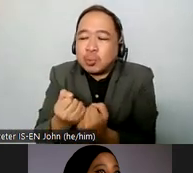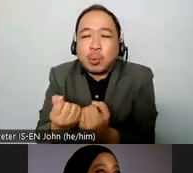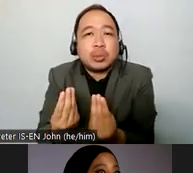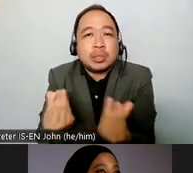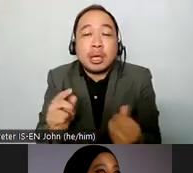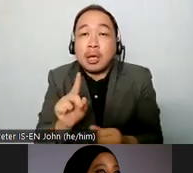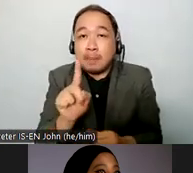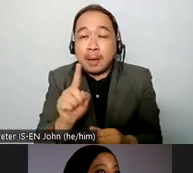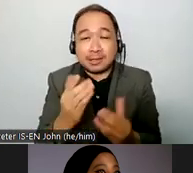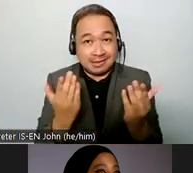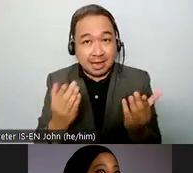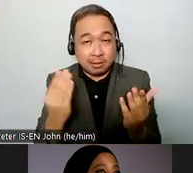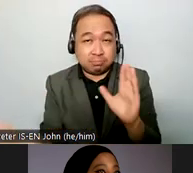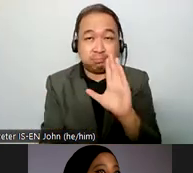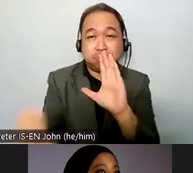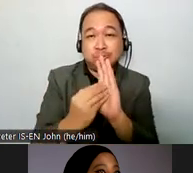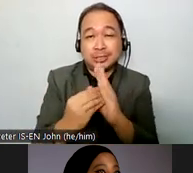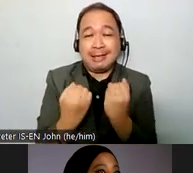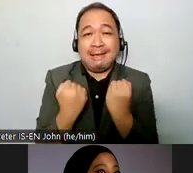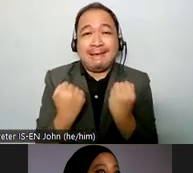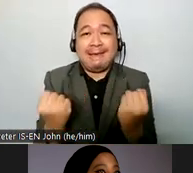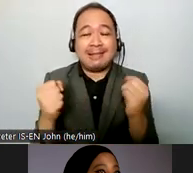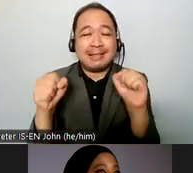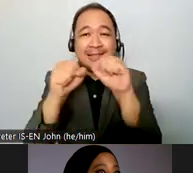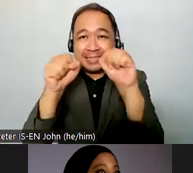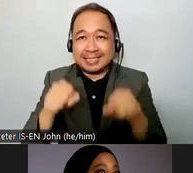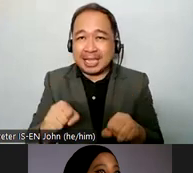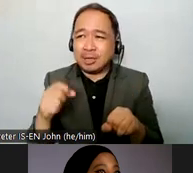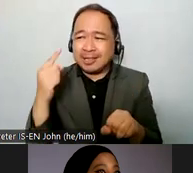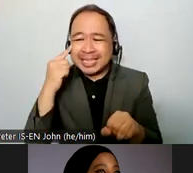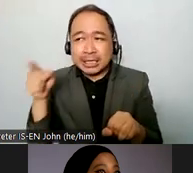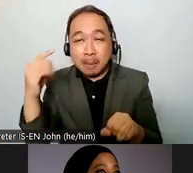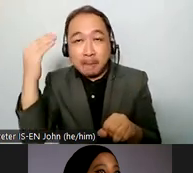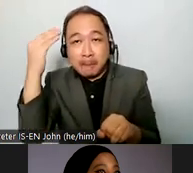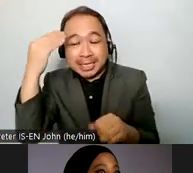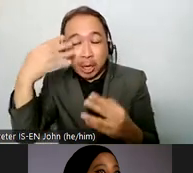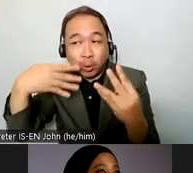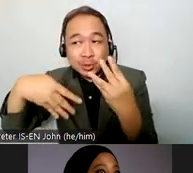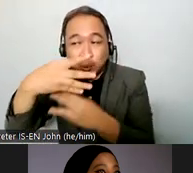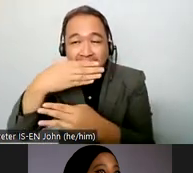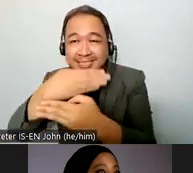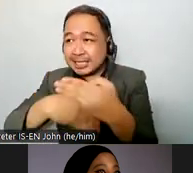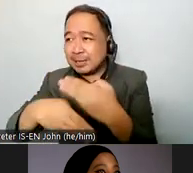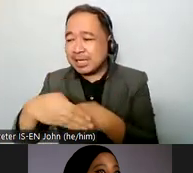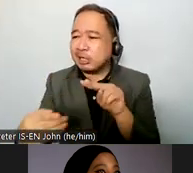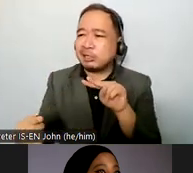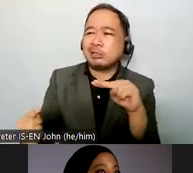and that gets treated as a medical condition that has to be treated rather than as a disability for